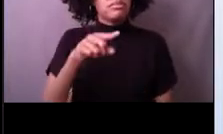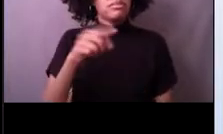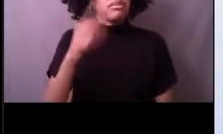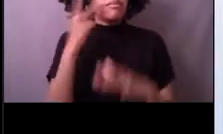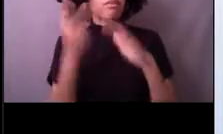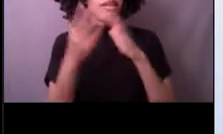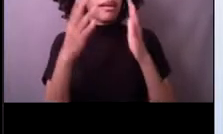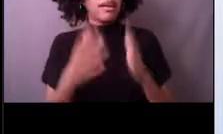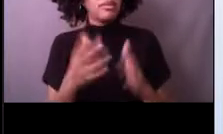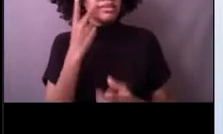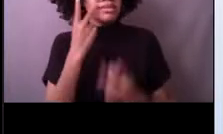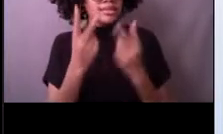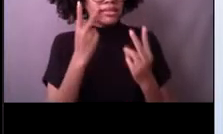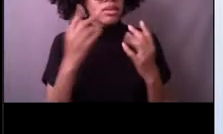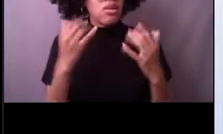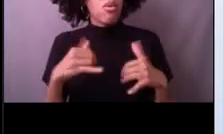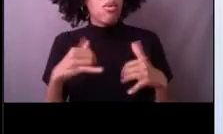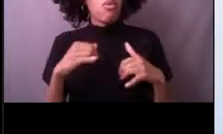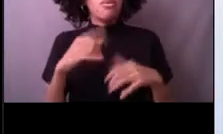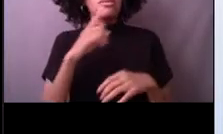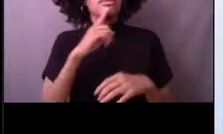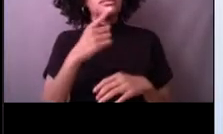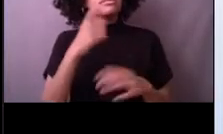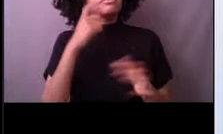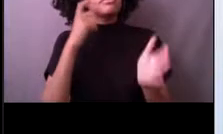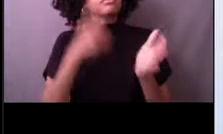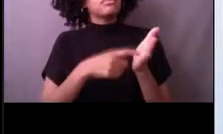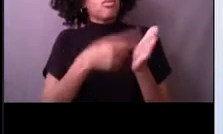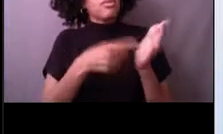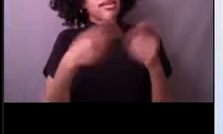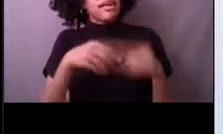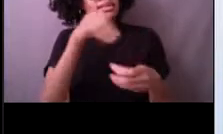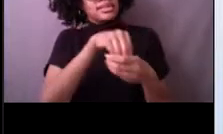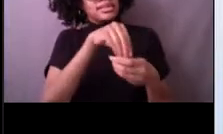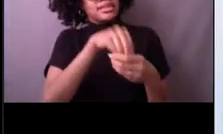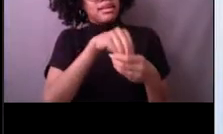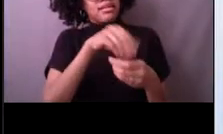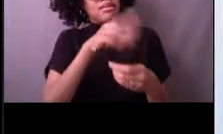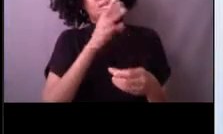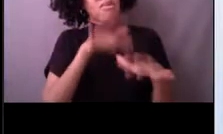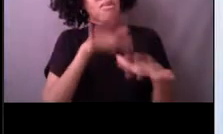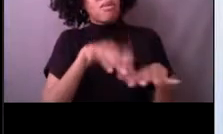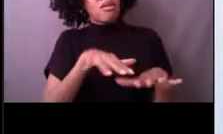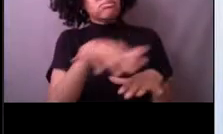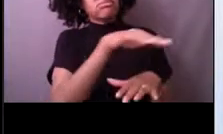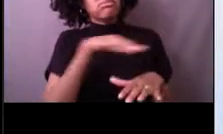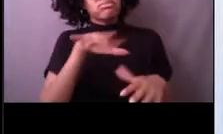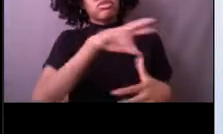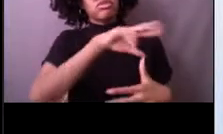in these remote and very hard to reach locations. In this case, the National Hurricane Center